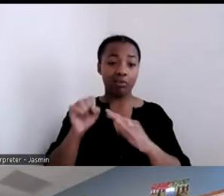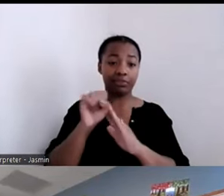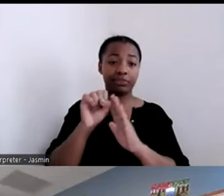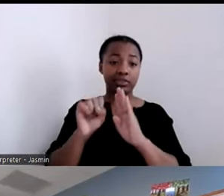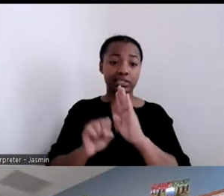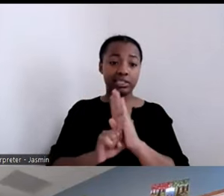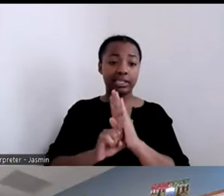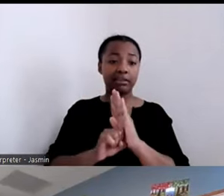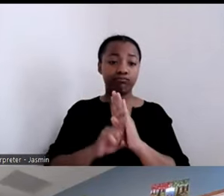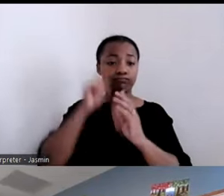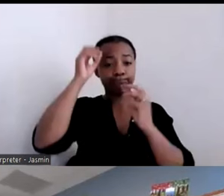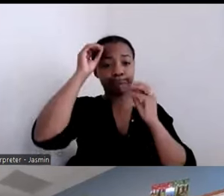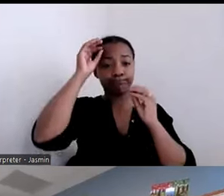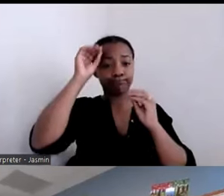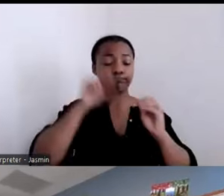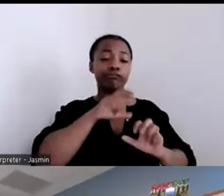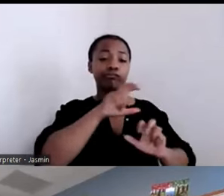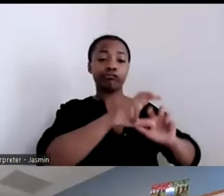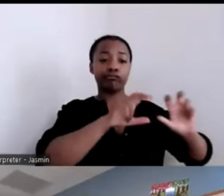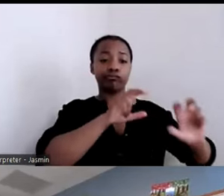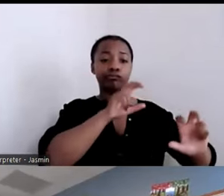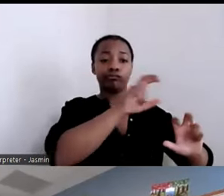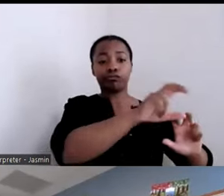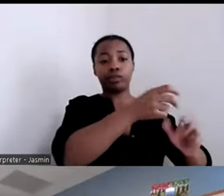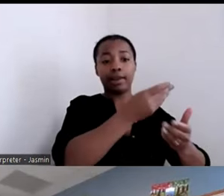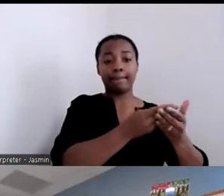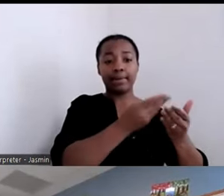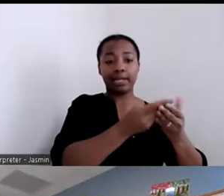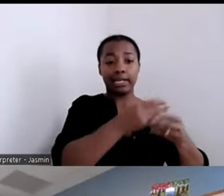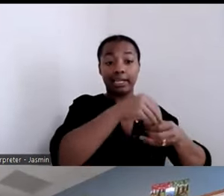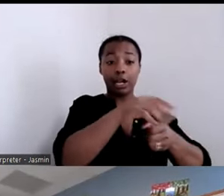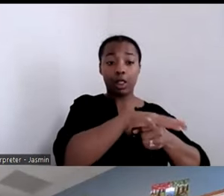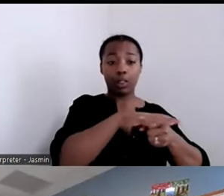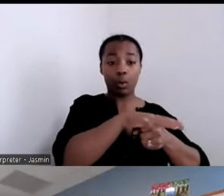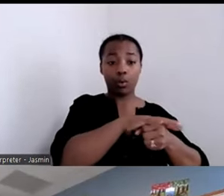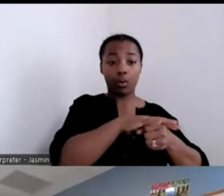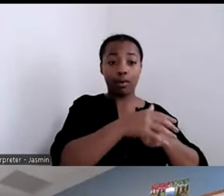management entities to expand this. But even when they do that, we still wouldn't